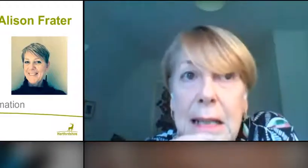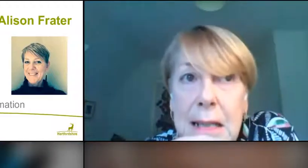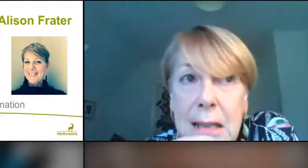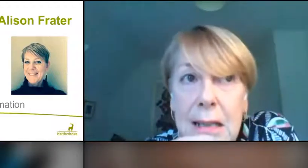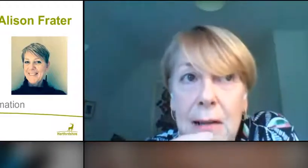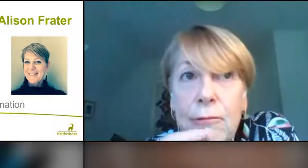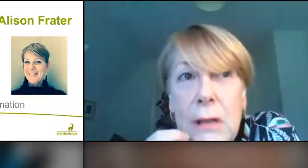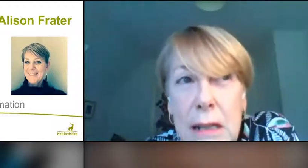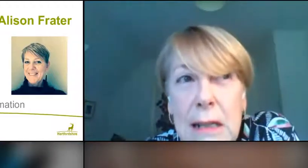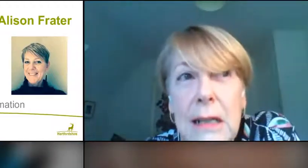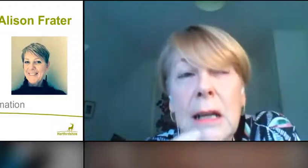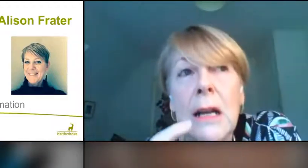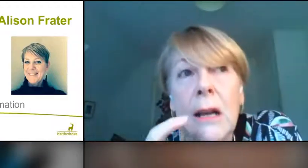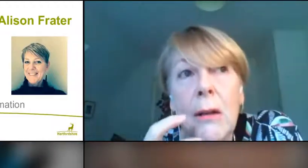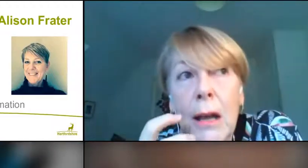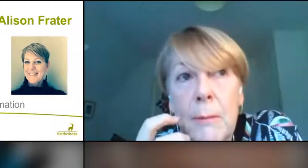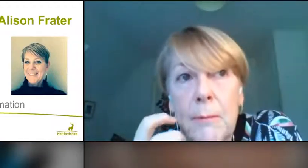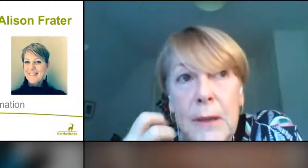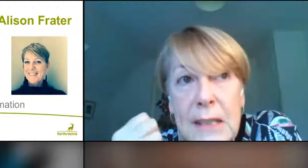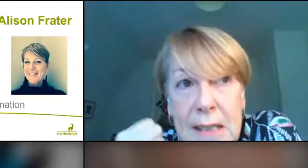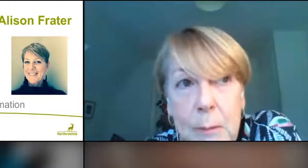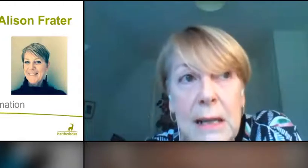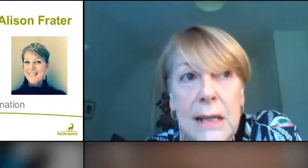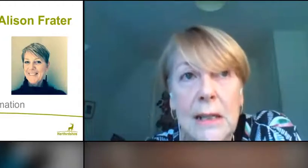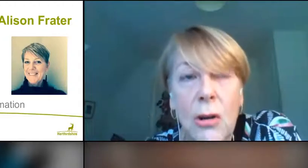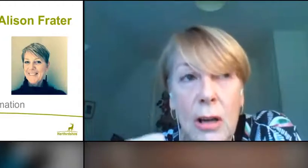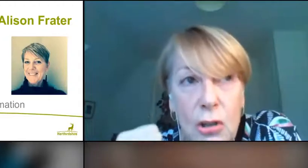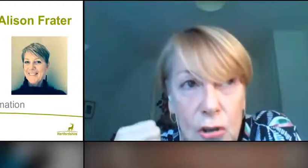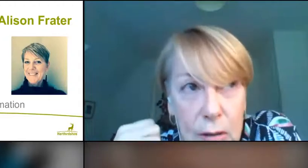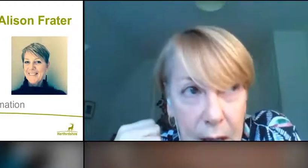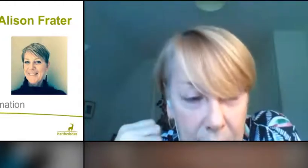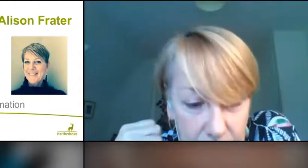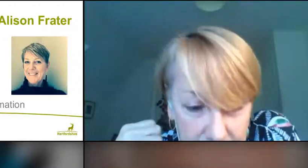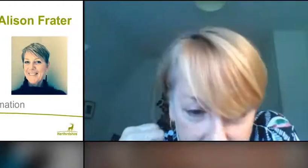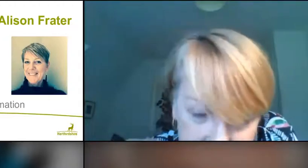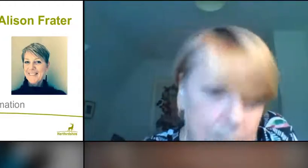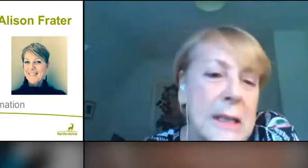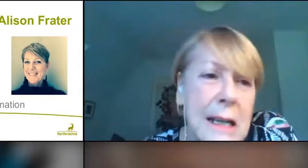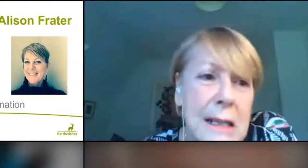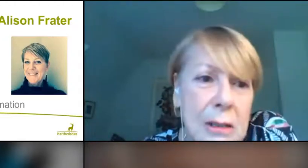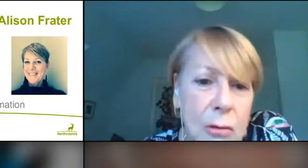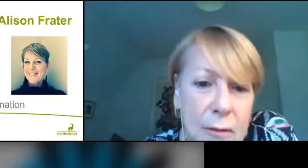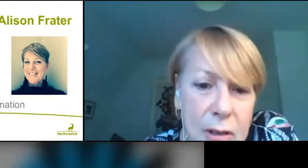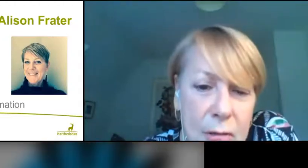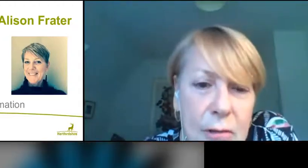leaders have really stimulated knowledge. They've expedited all of the sort of